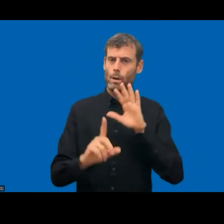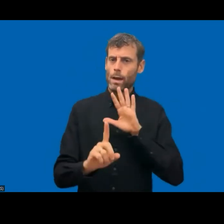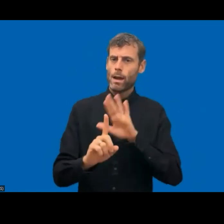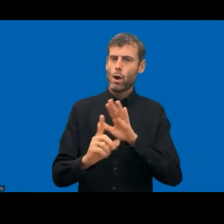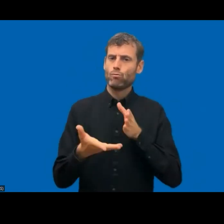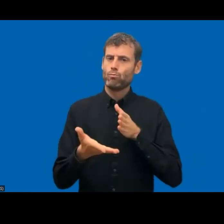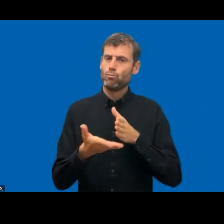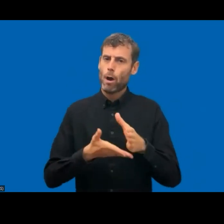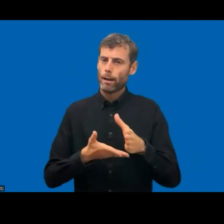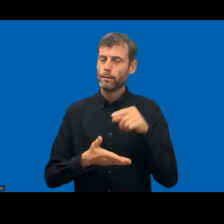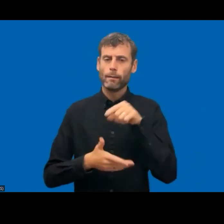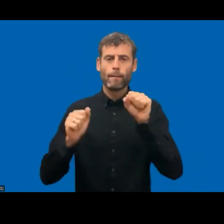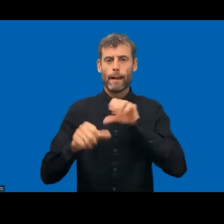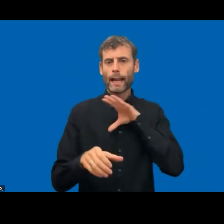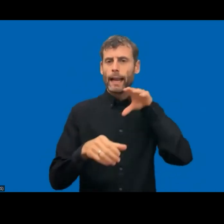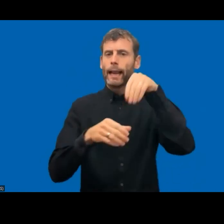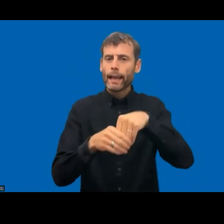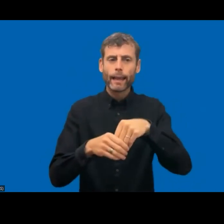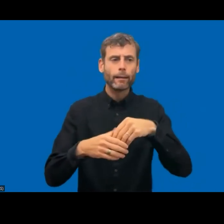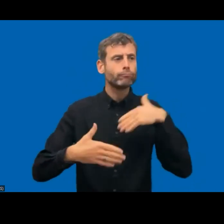to participate in society.